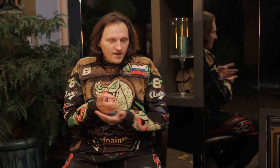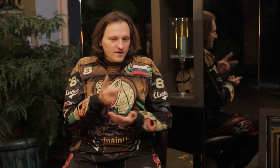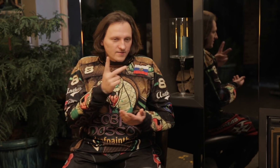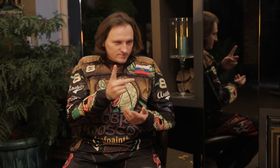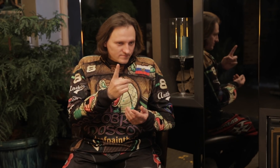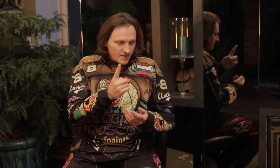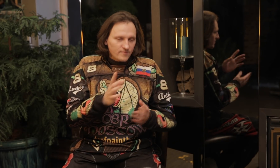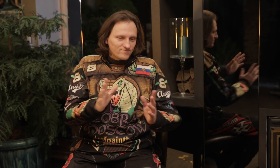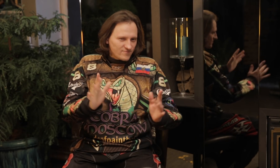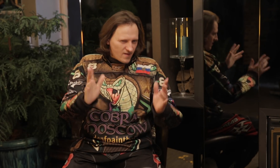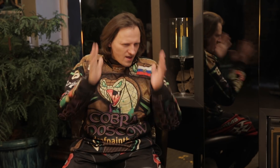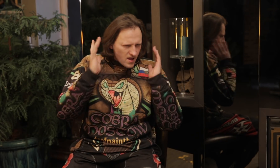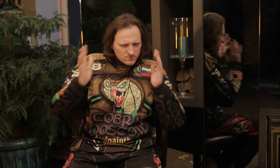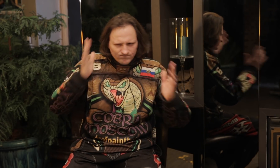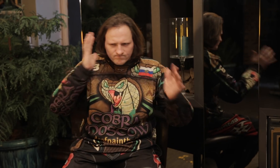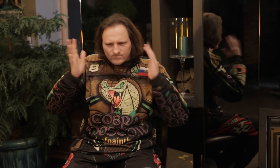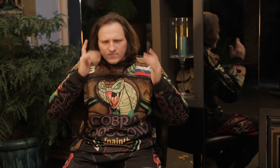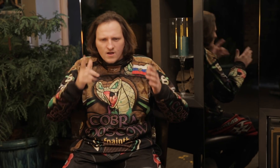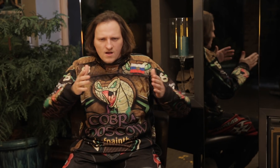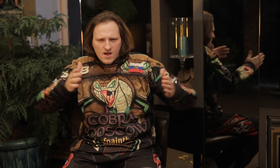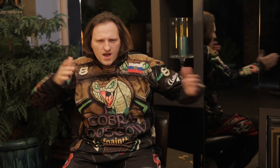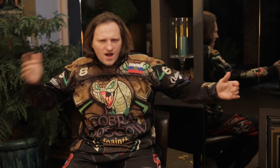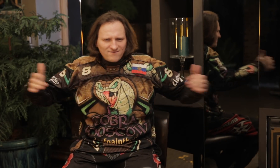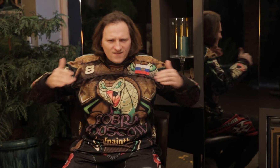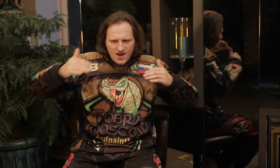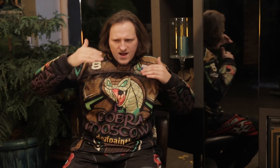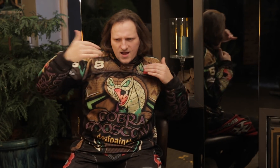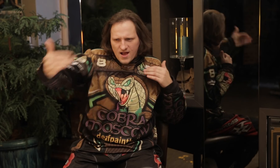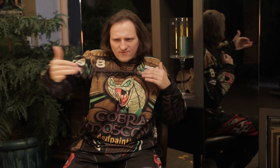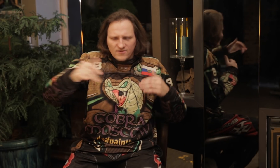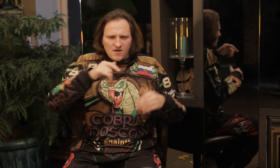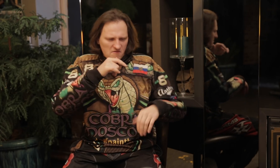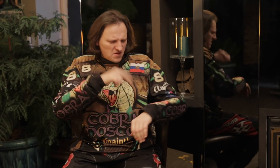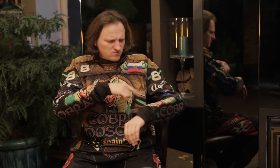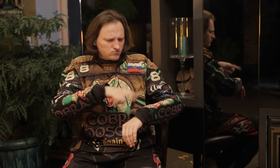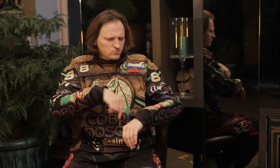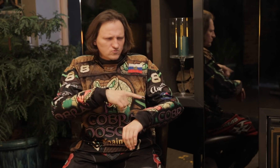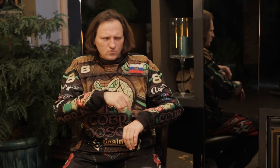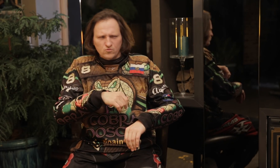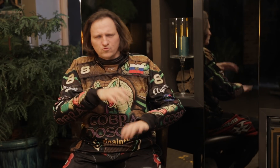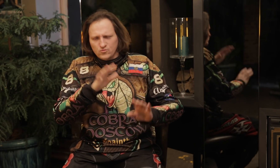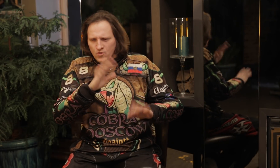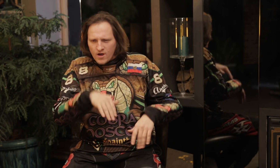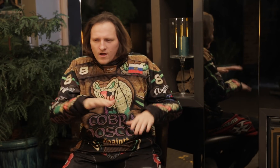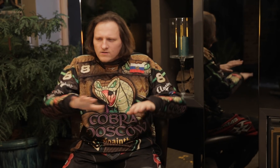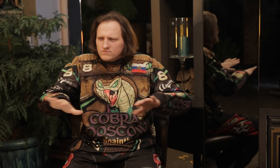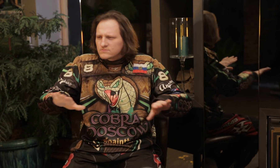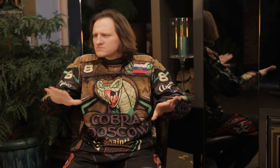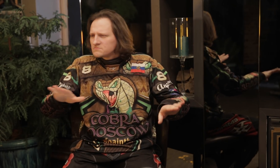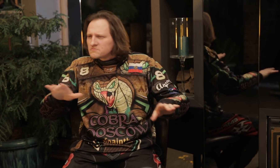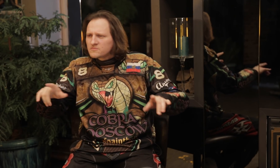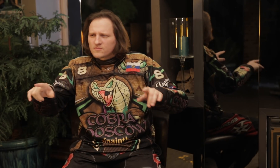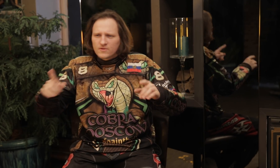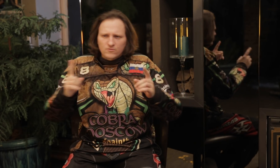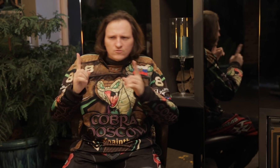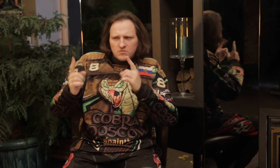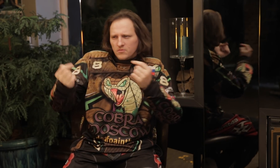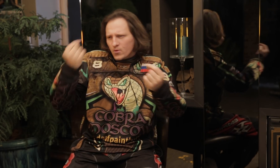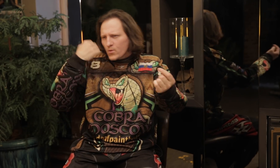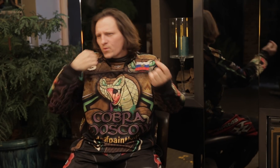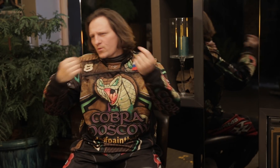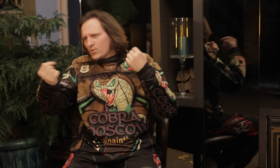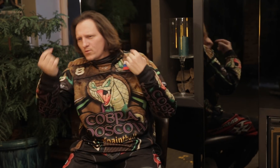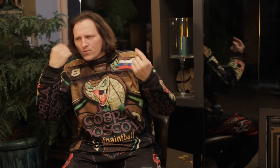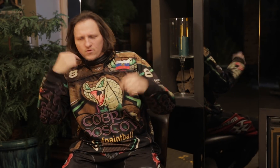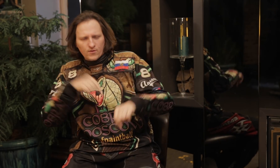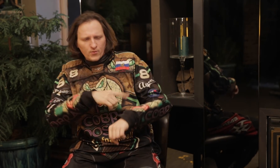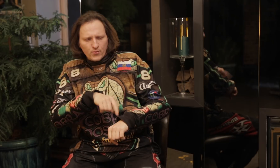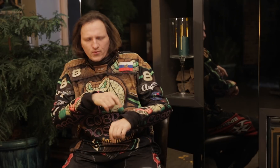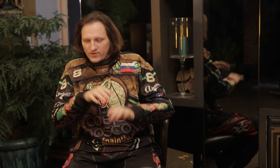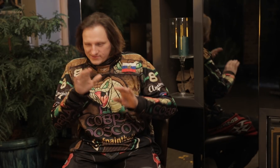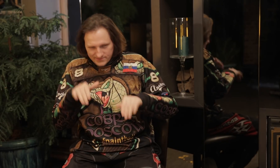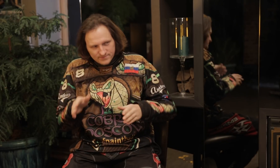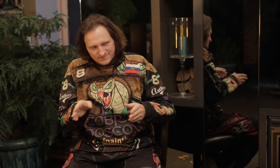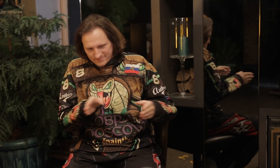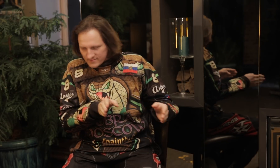For outdoor, in a forest setting, the duration of the game is much longer.